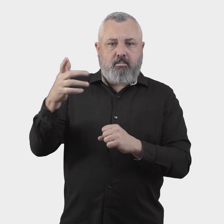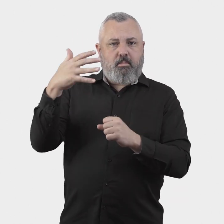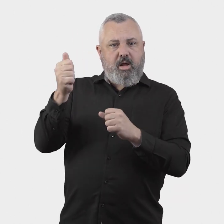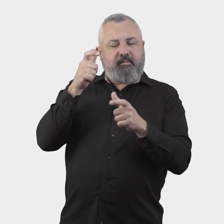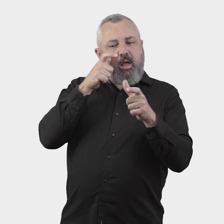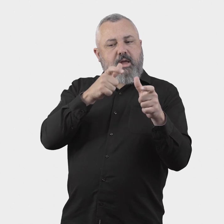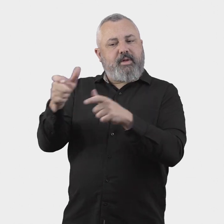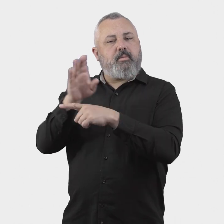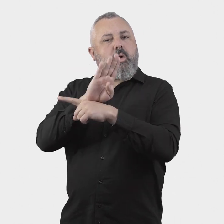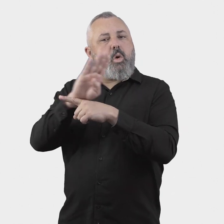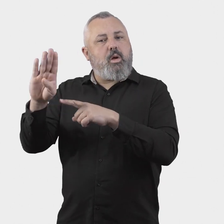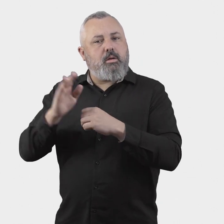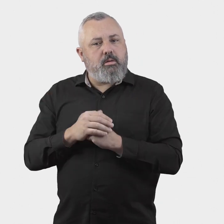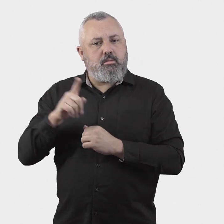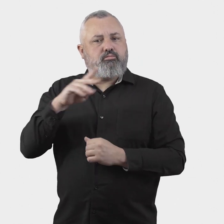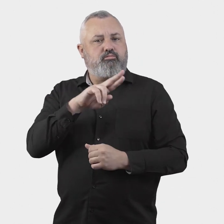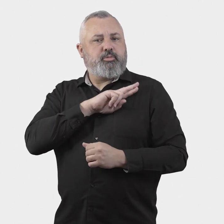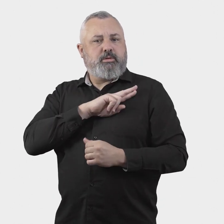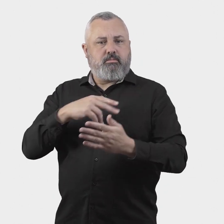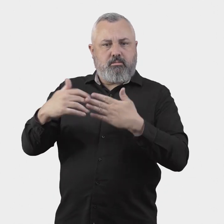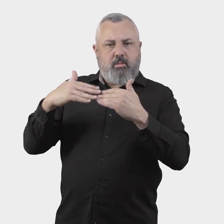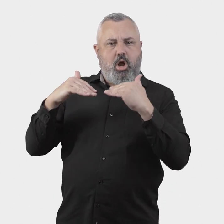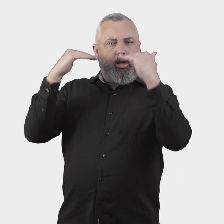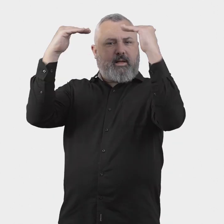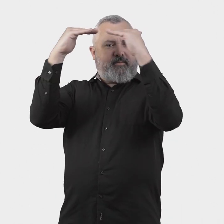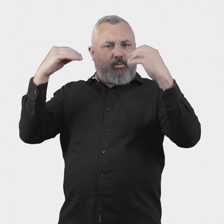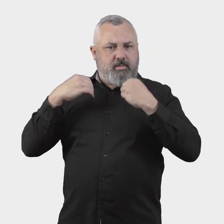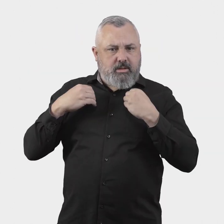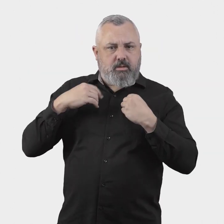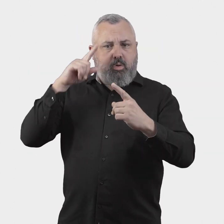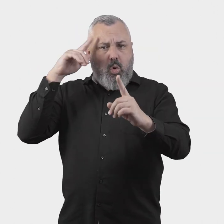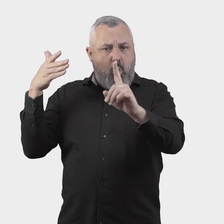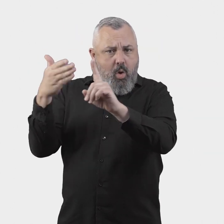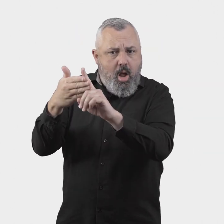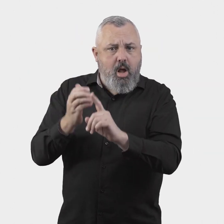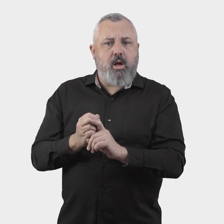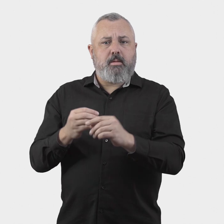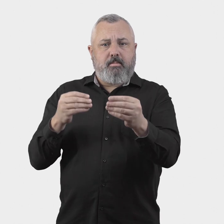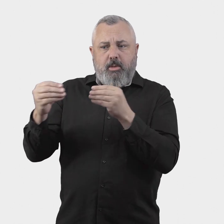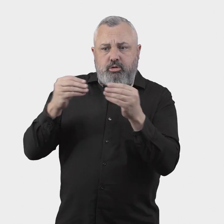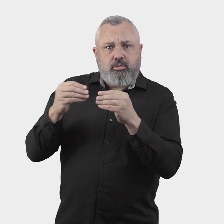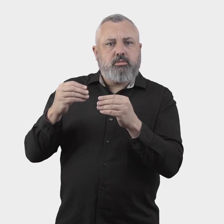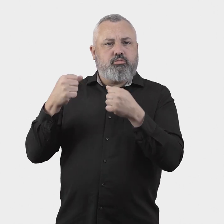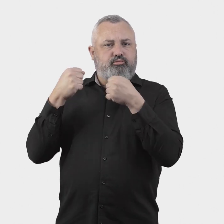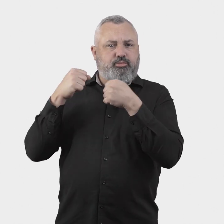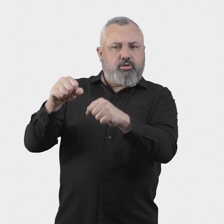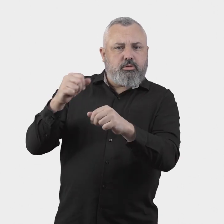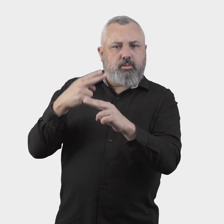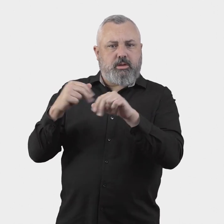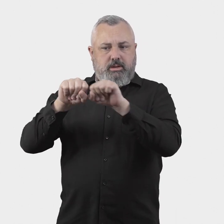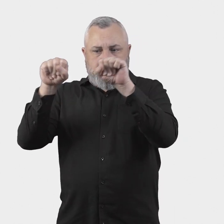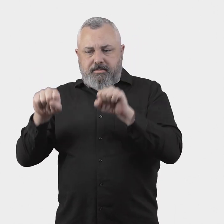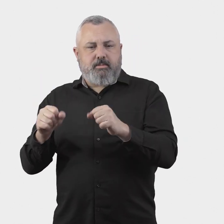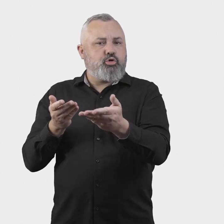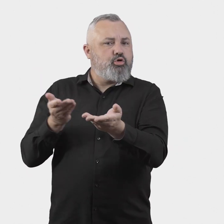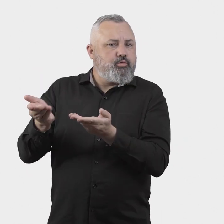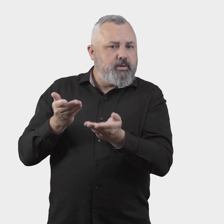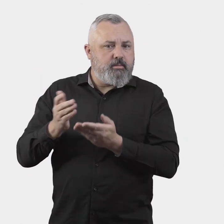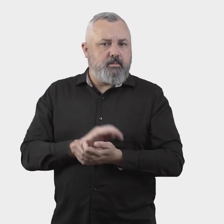A governing board, responsible for determining the business affairs, goals, budgets and overall strategy of the scheme.